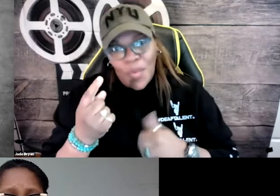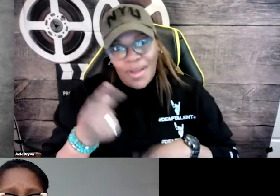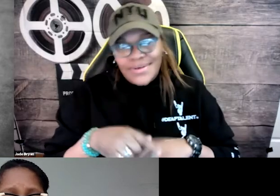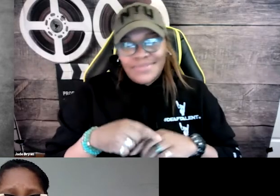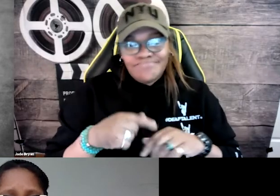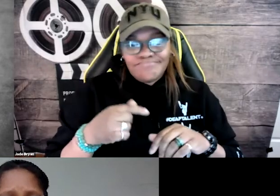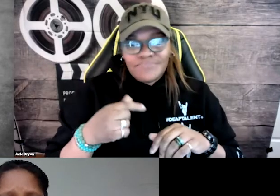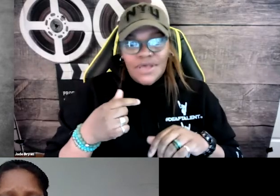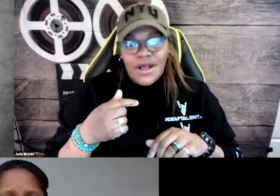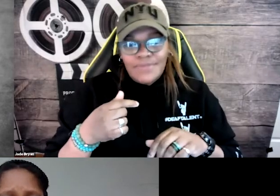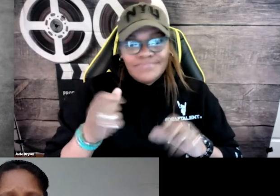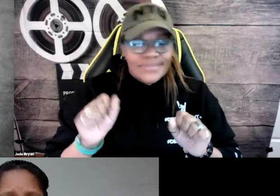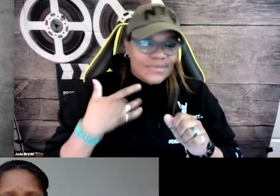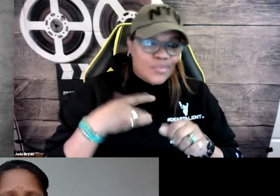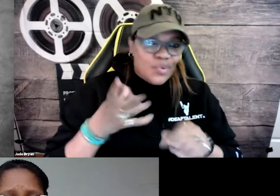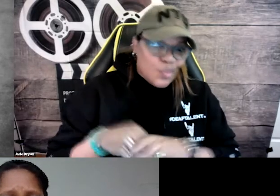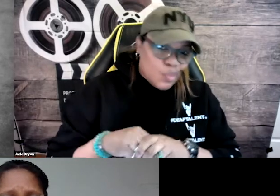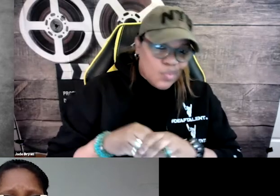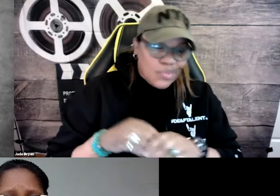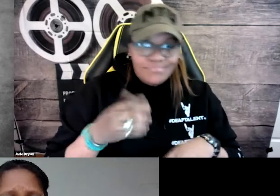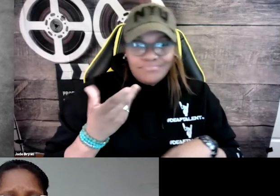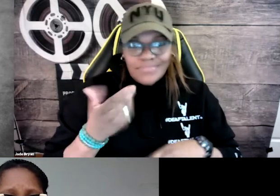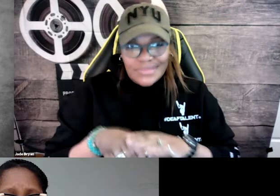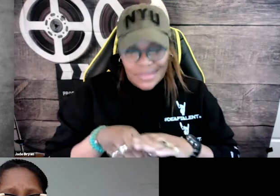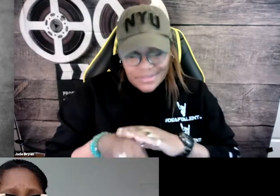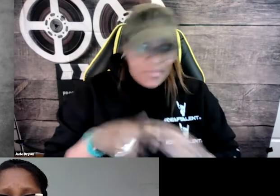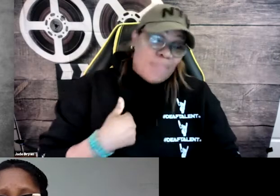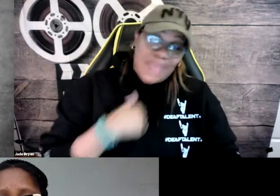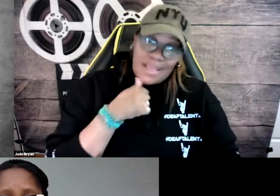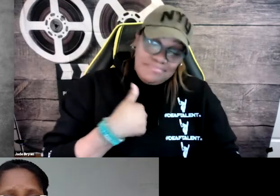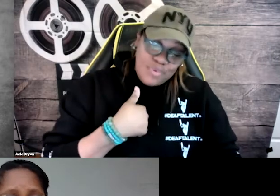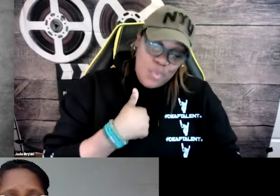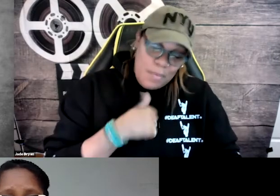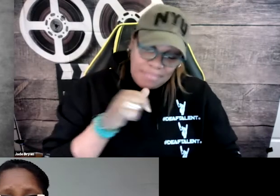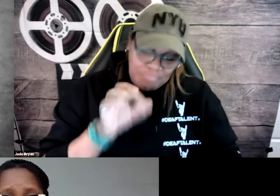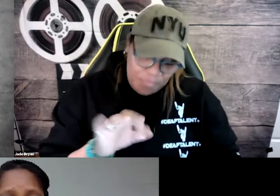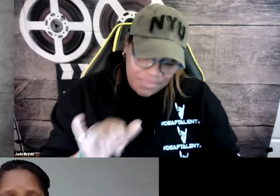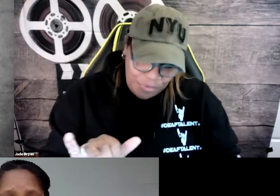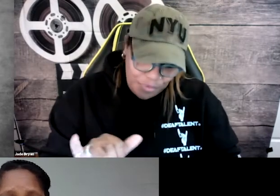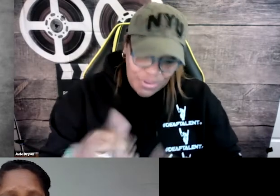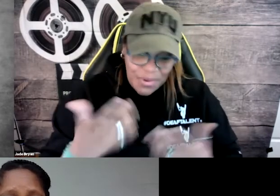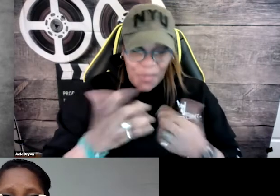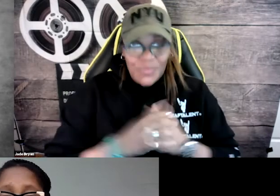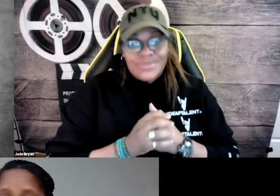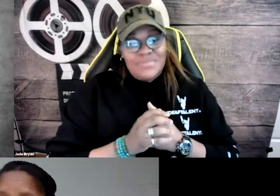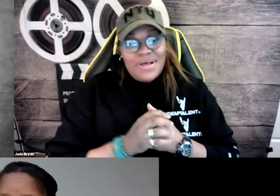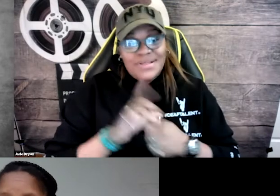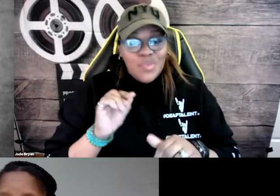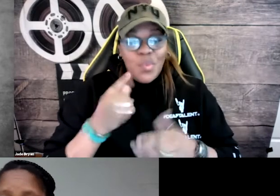I know it's been a challenge for some people. I tend to include captions in everything. You know, I’m not perfect as well.